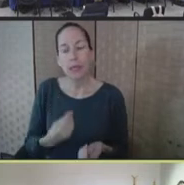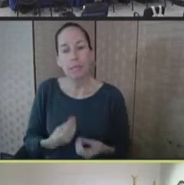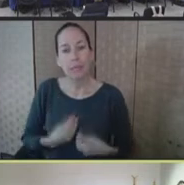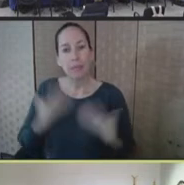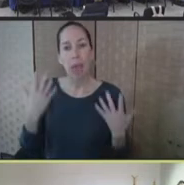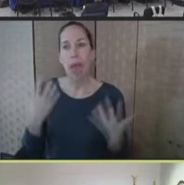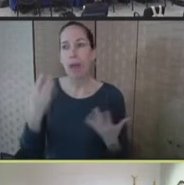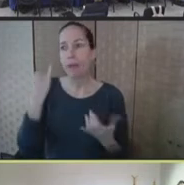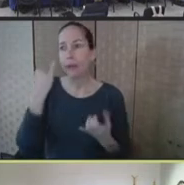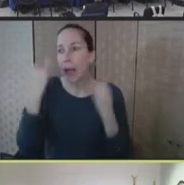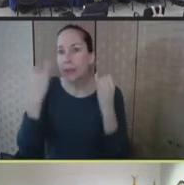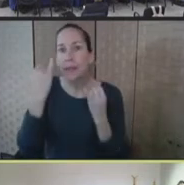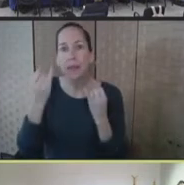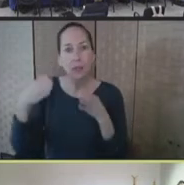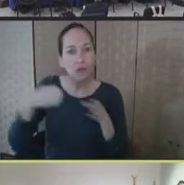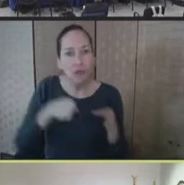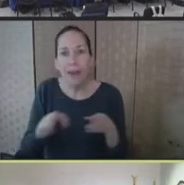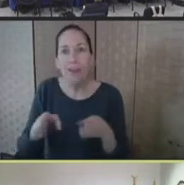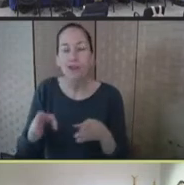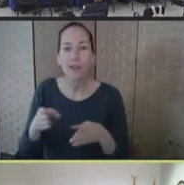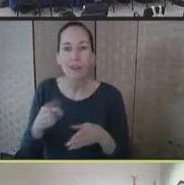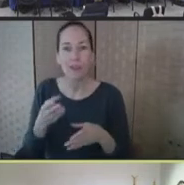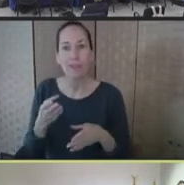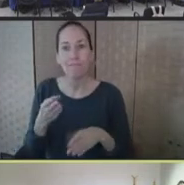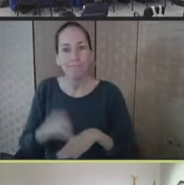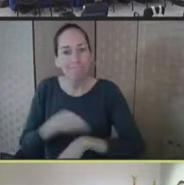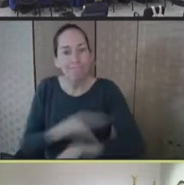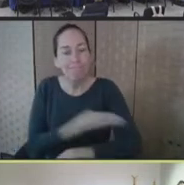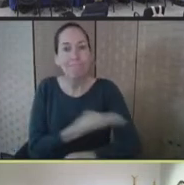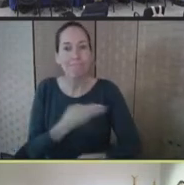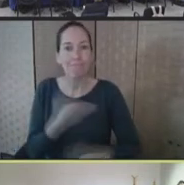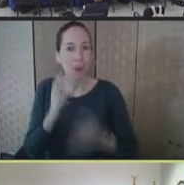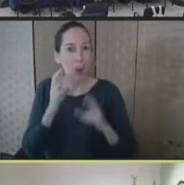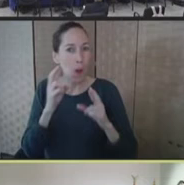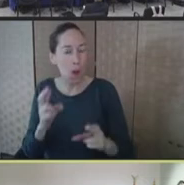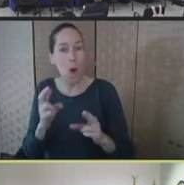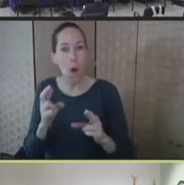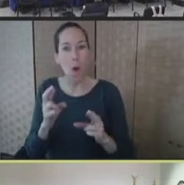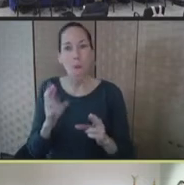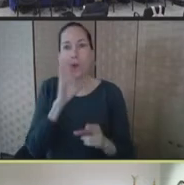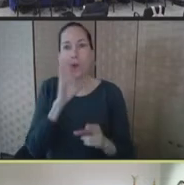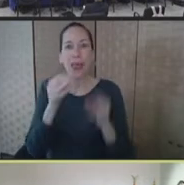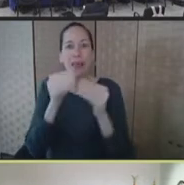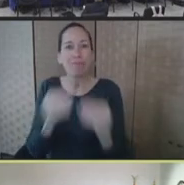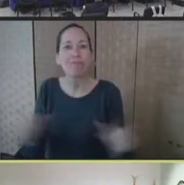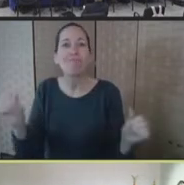and hoping that there is a -- at least a light at the end of the tunnel for the monkeypox response.